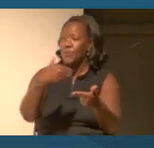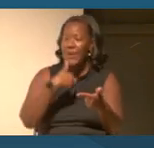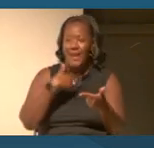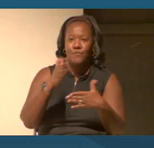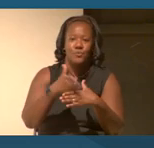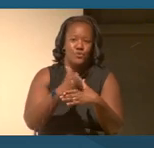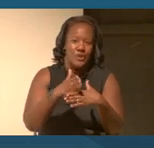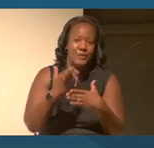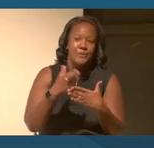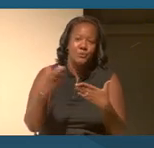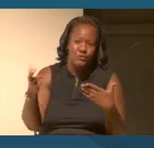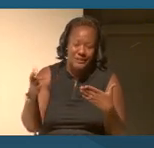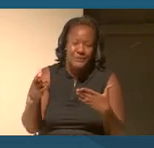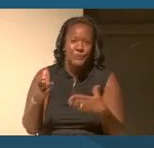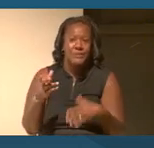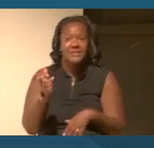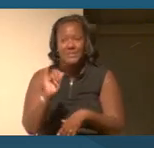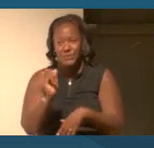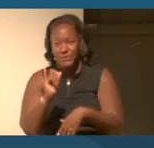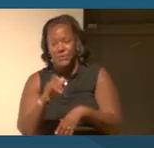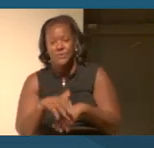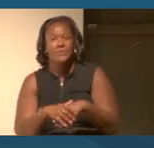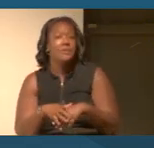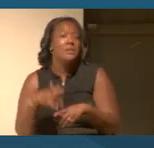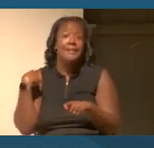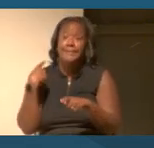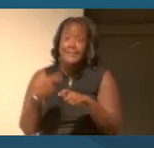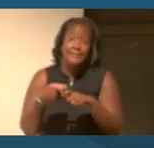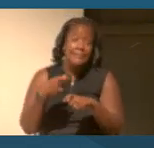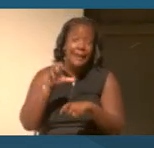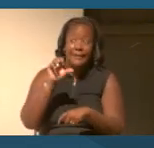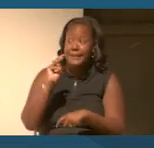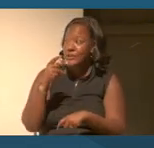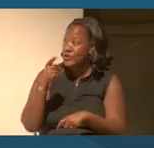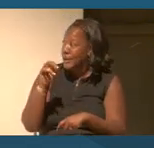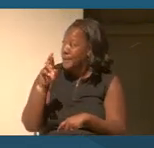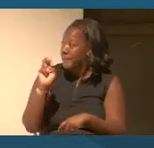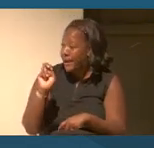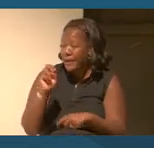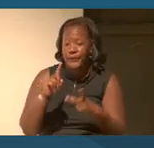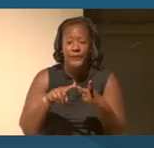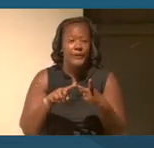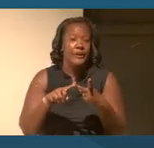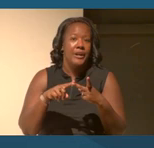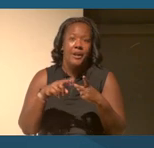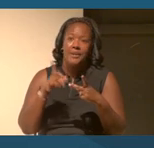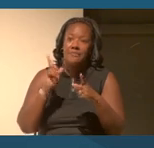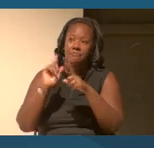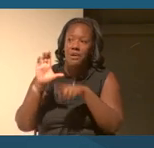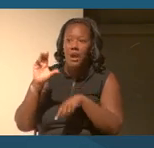The Spanish Empire's casta system, which is where Brazil and most many other nations kind